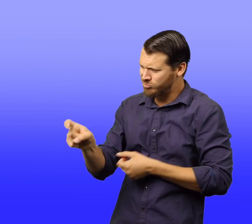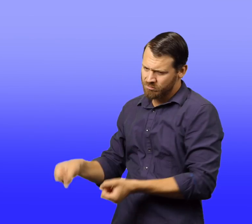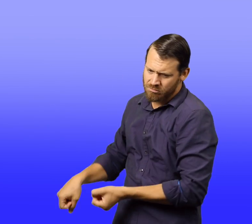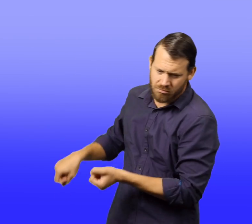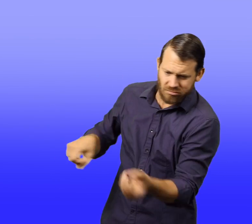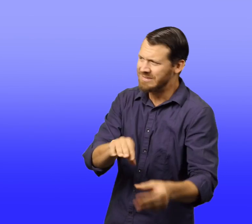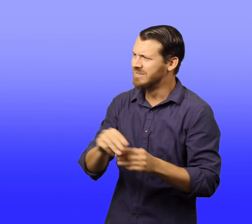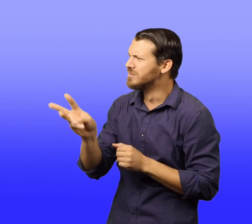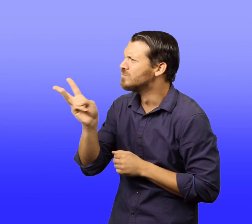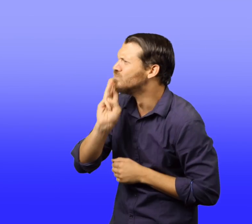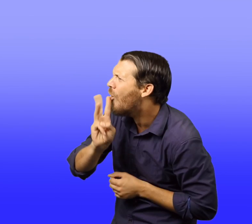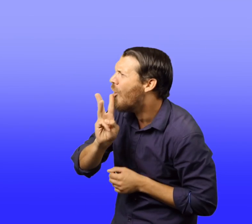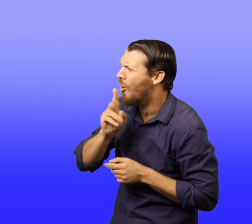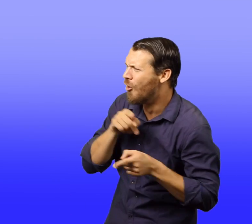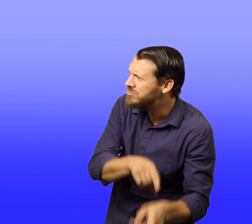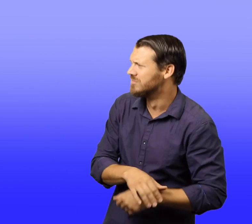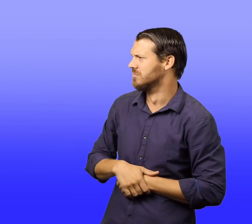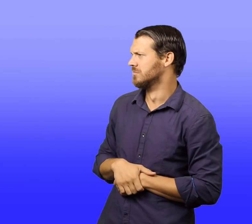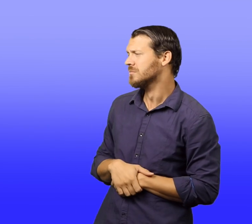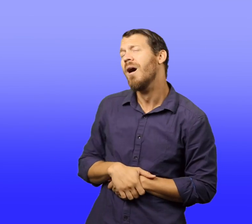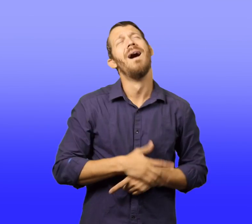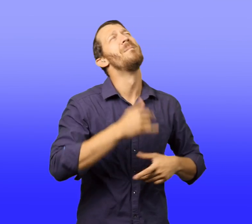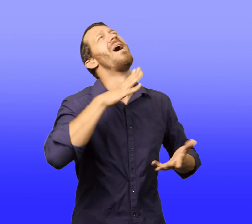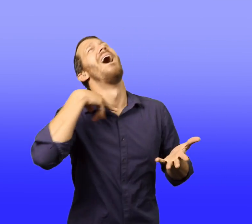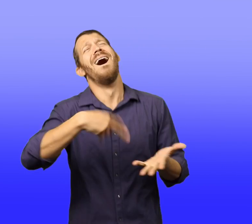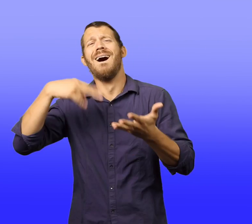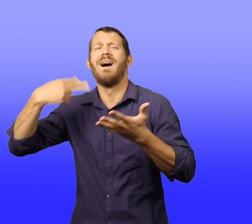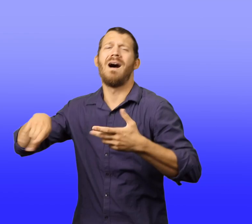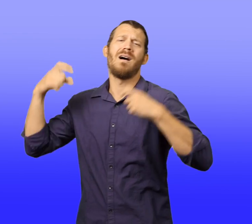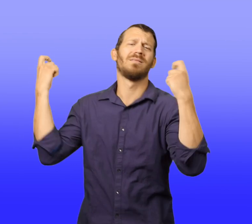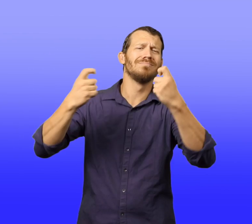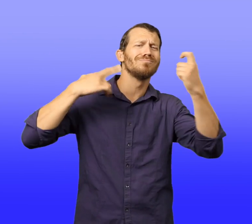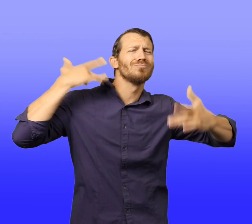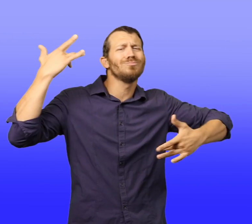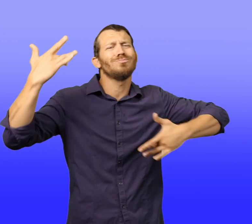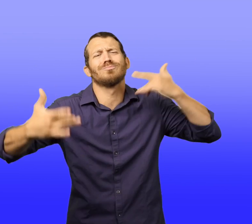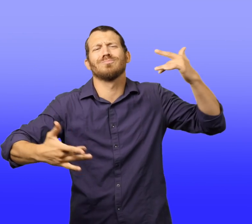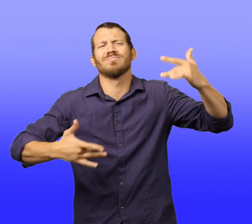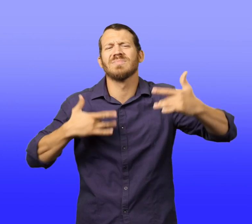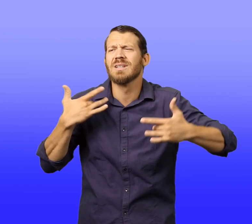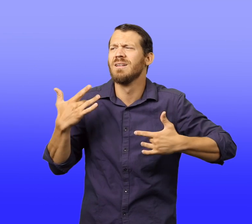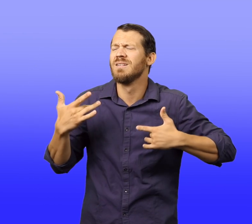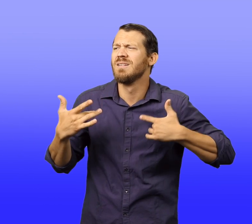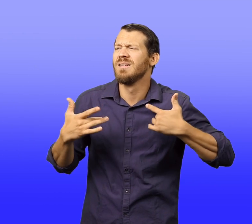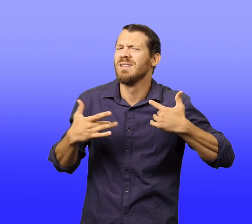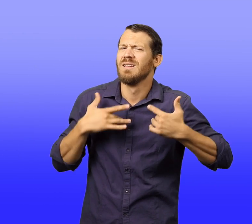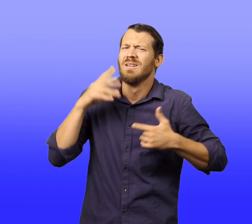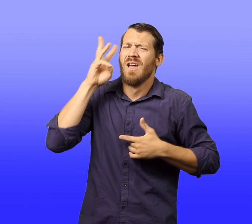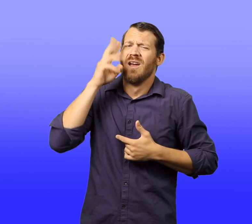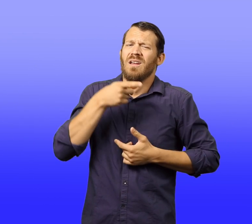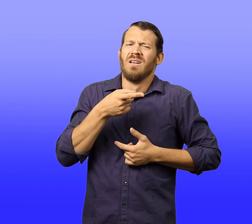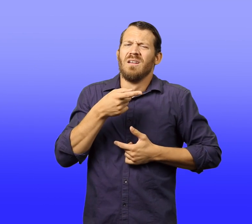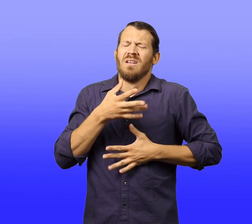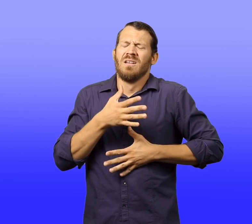Walter asked, but the fishermen didn't hear him. They were busy singing and dancing.